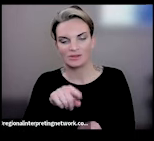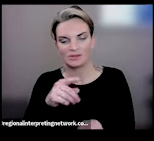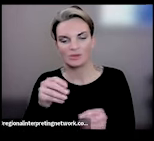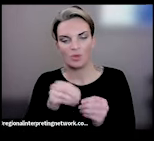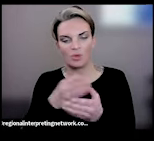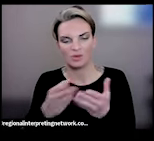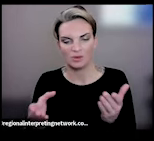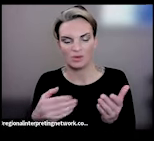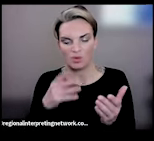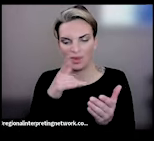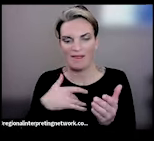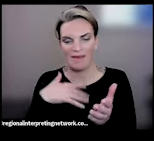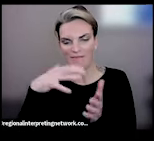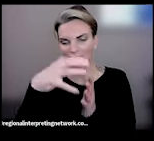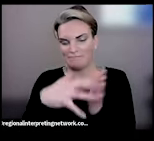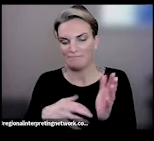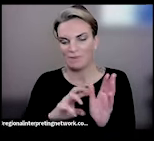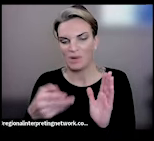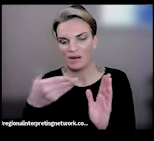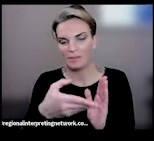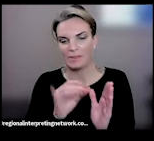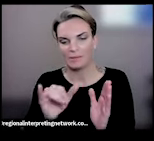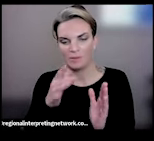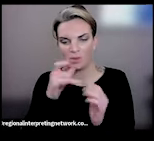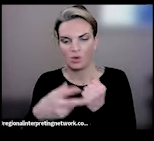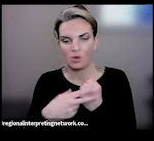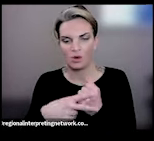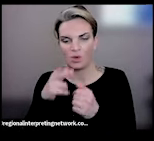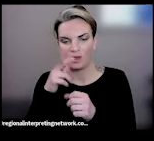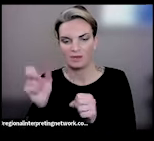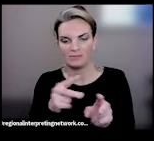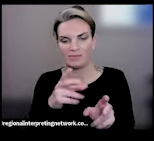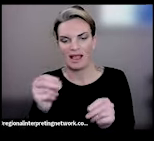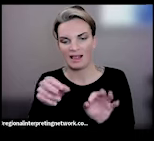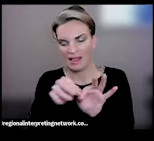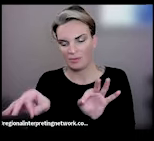We will be doing the recording, we'll be making sure the captions are correct, and all of that will